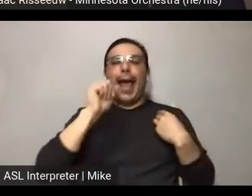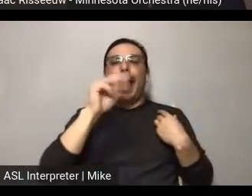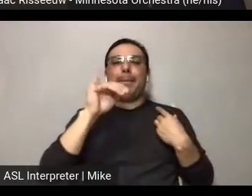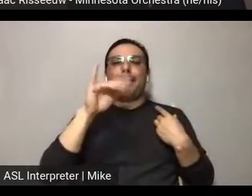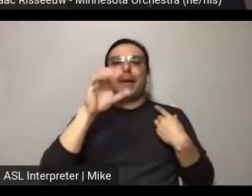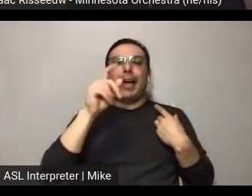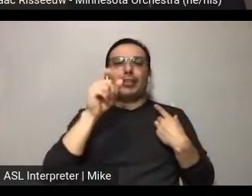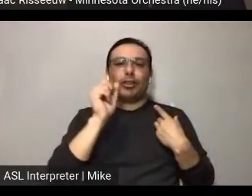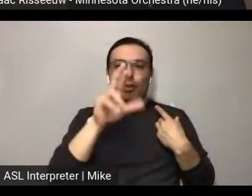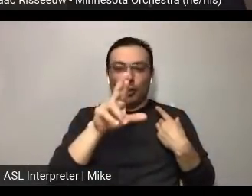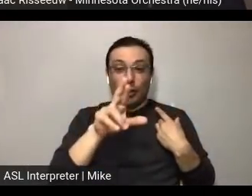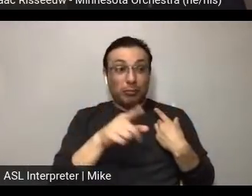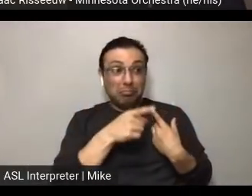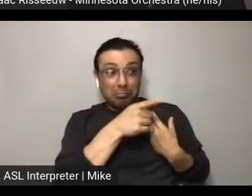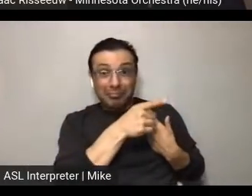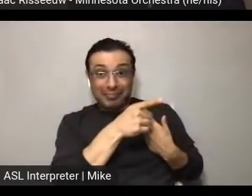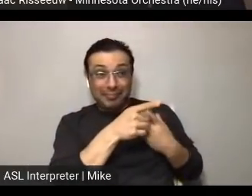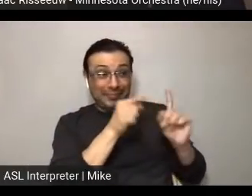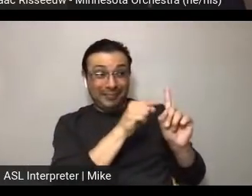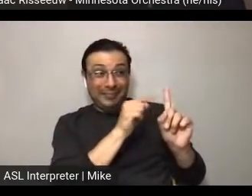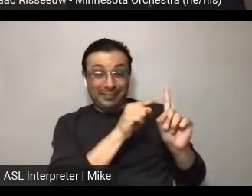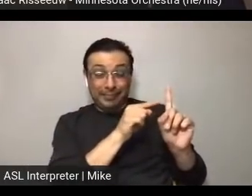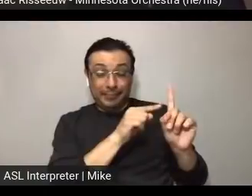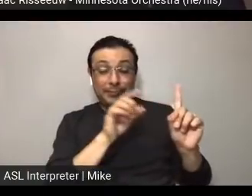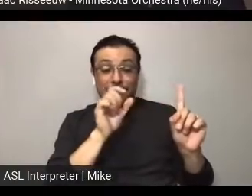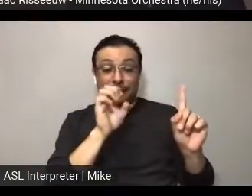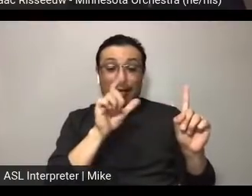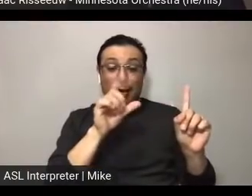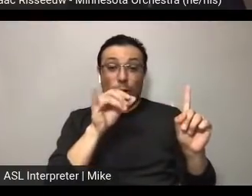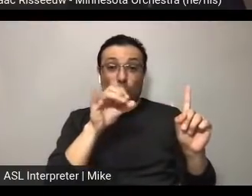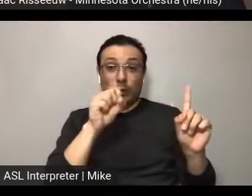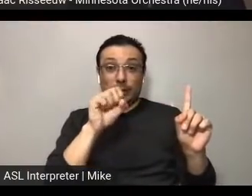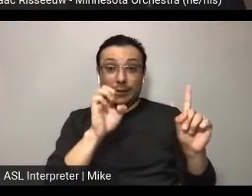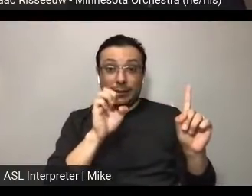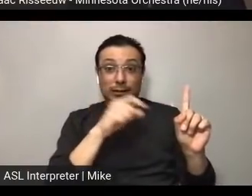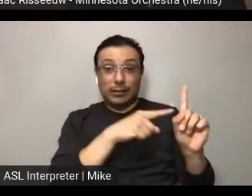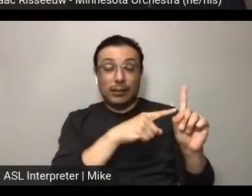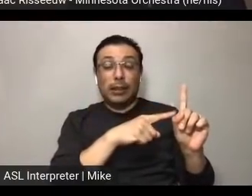it was best that she forms... the other or, bring in the other brand